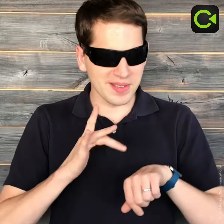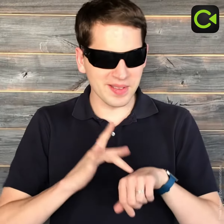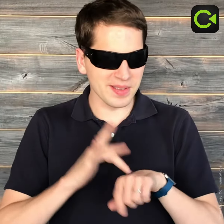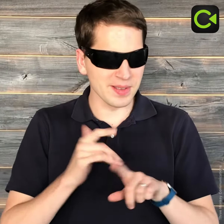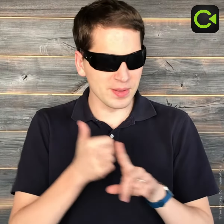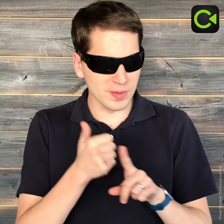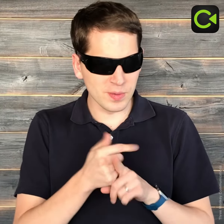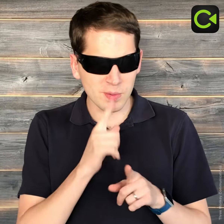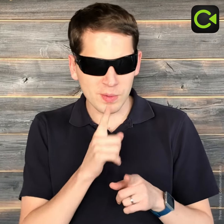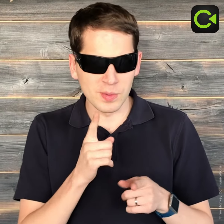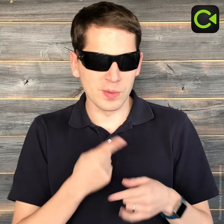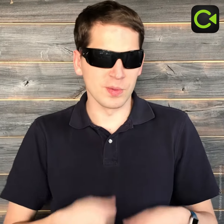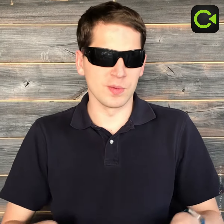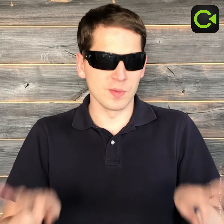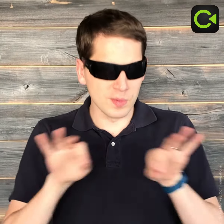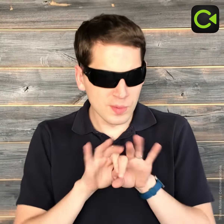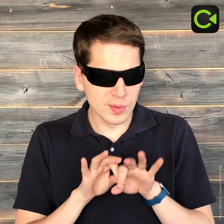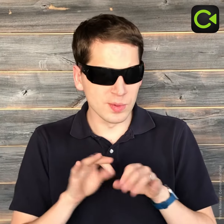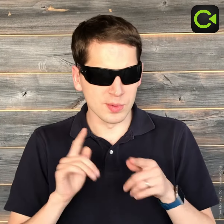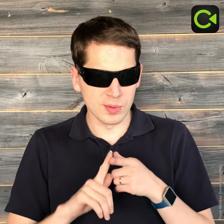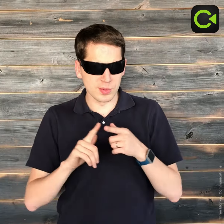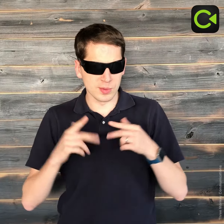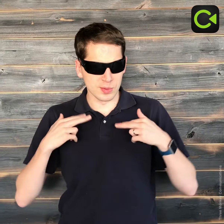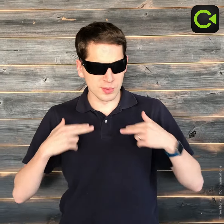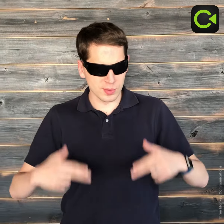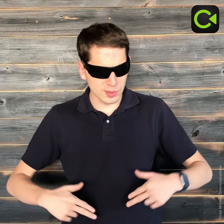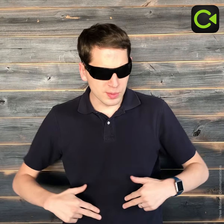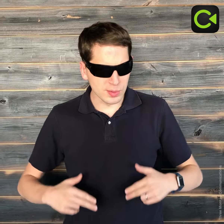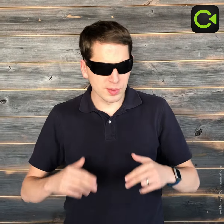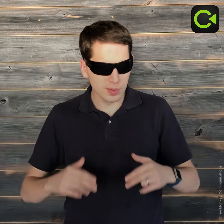Touch is a fundamental component of human nature.